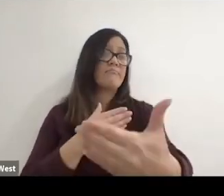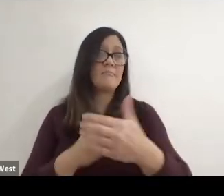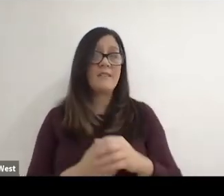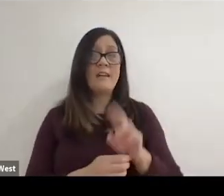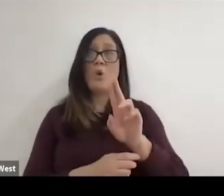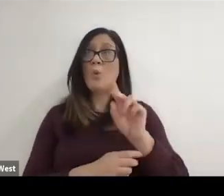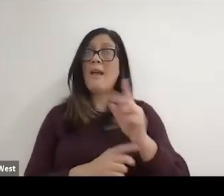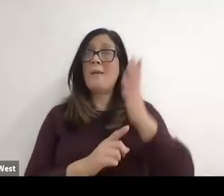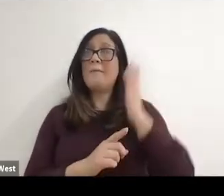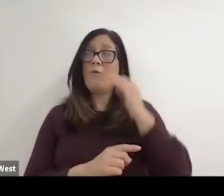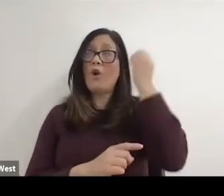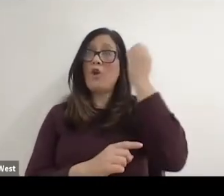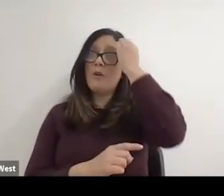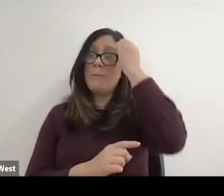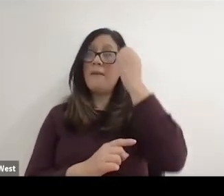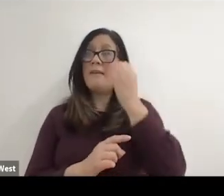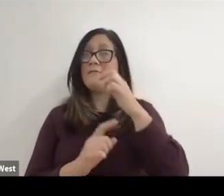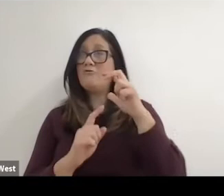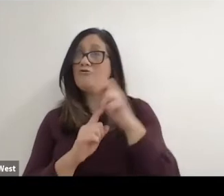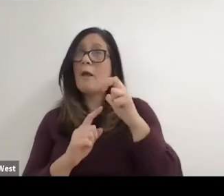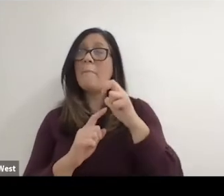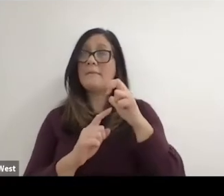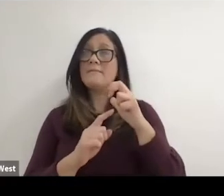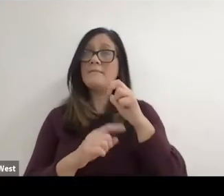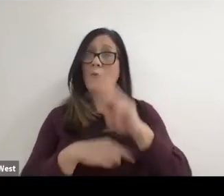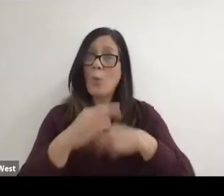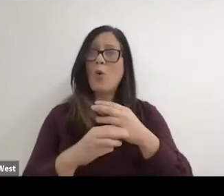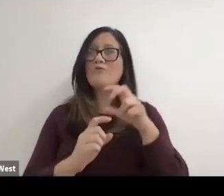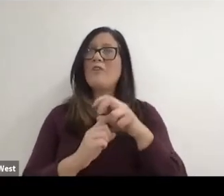Great Britain went from being European champions and world champions in the early 70s to